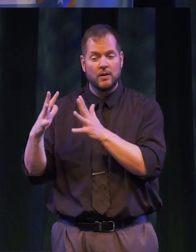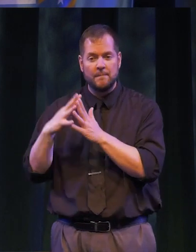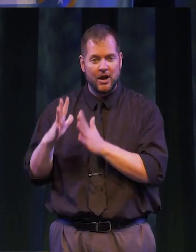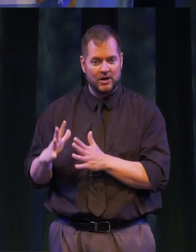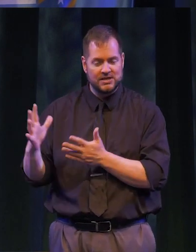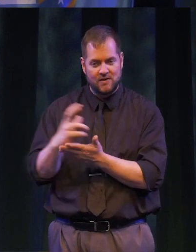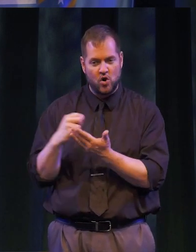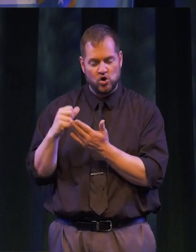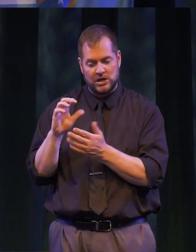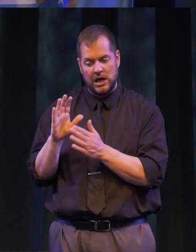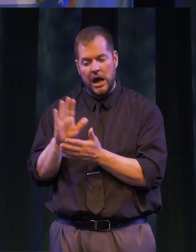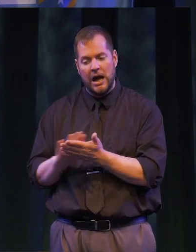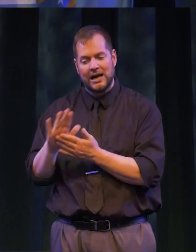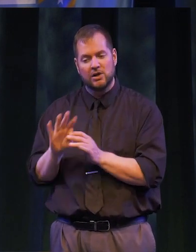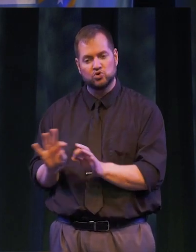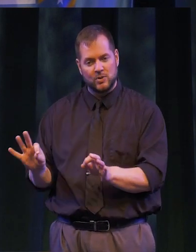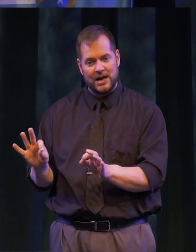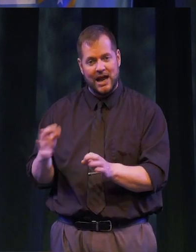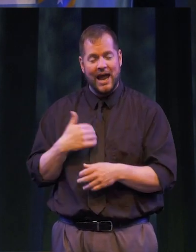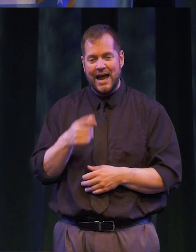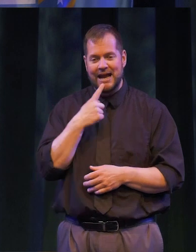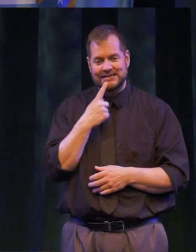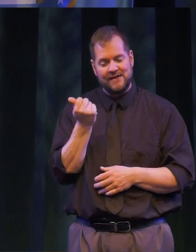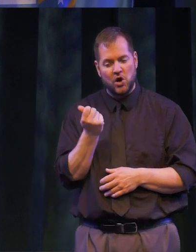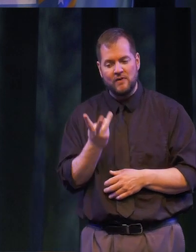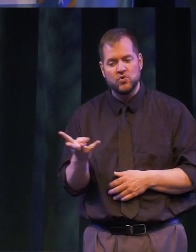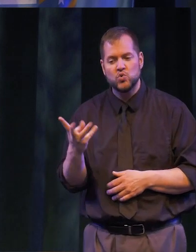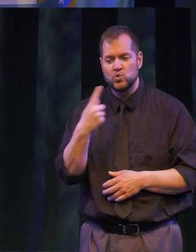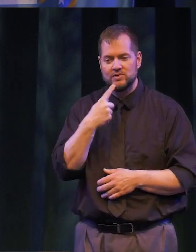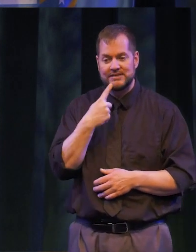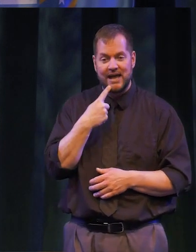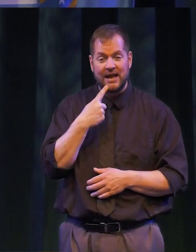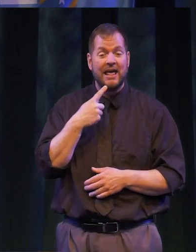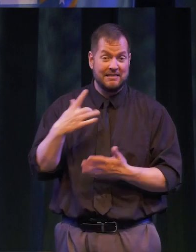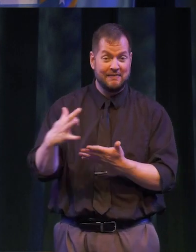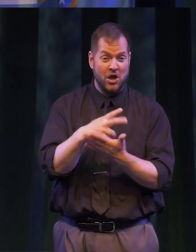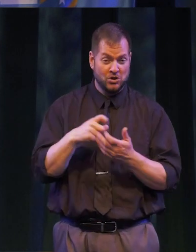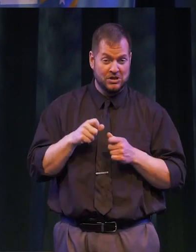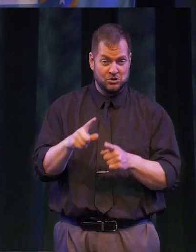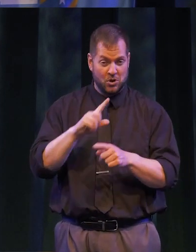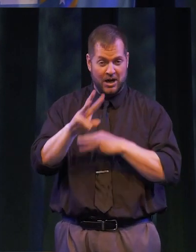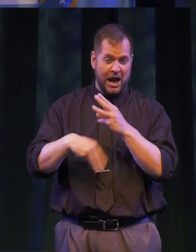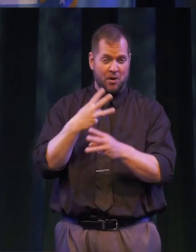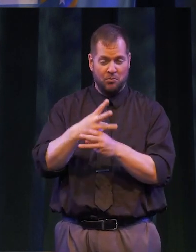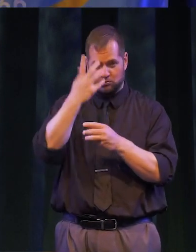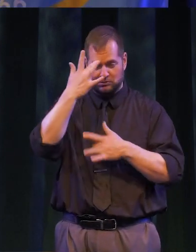AMERICANS HAVE EARNED A COLLEGE DEGREE, AND I DARE SAY VERY FEW CAN CLAIM THEY EARNED THEIR DEGREE DURING A GLOBAL PANDEMIC.